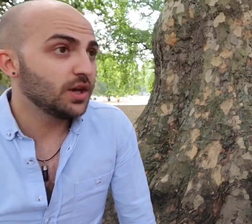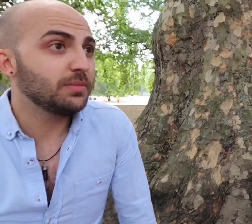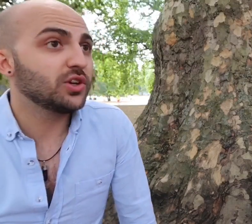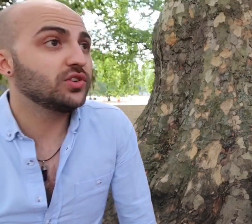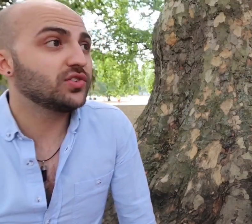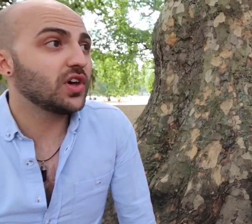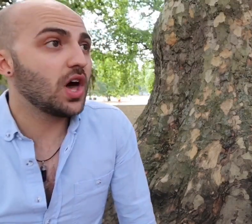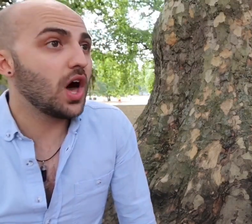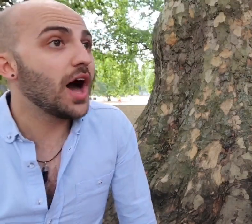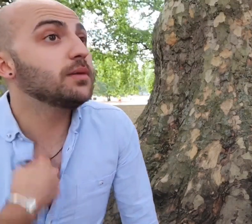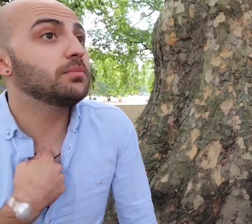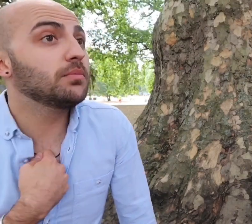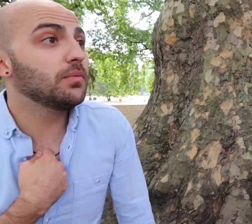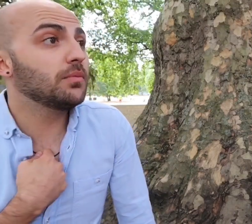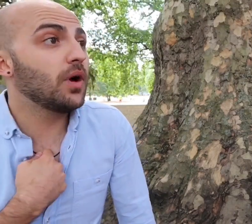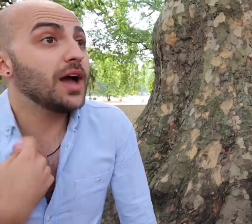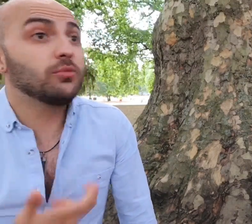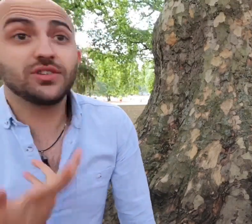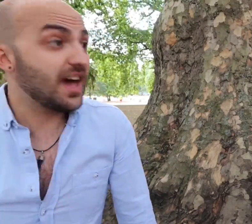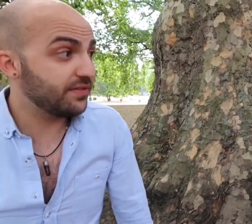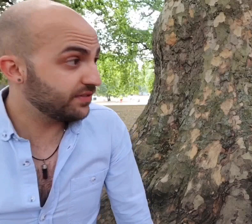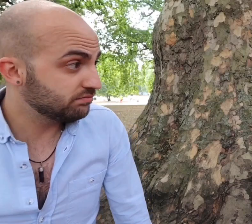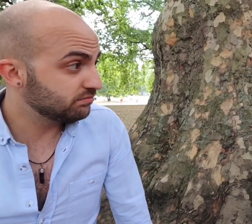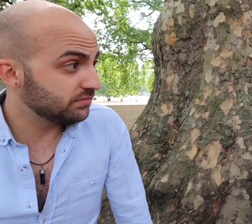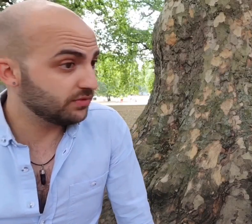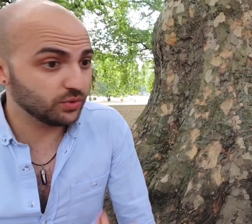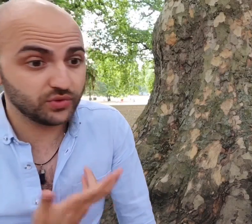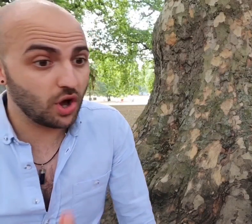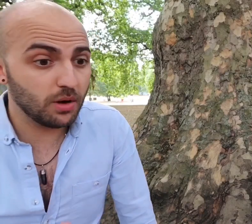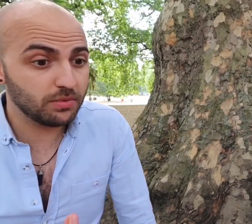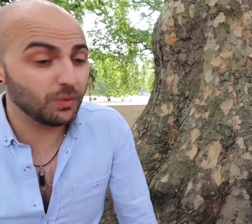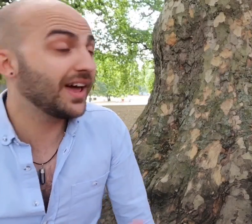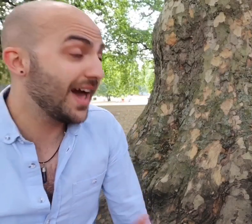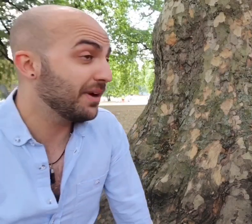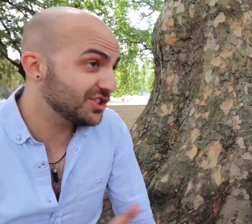the deaf community, yeah because I am I'm not Deaf full stop well I am actually